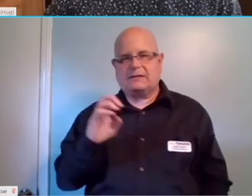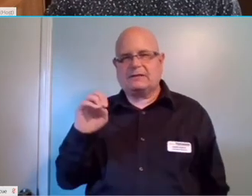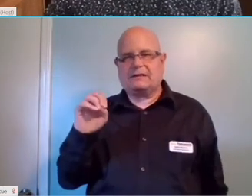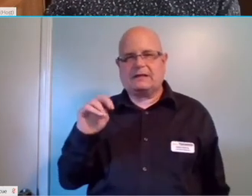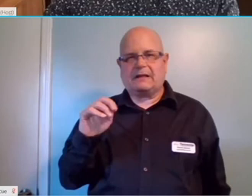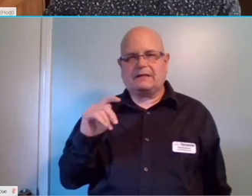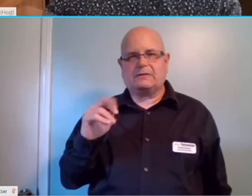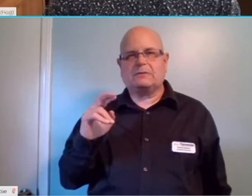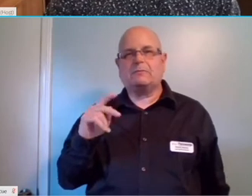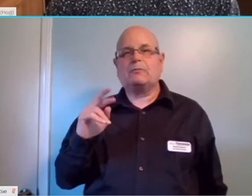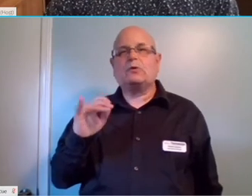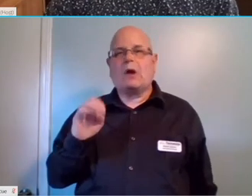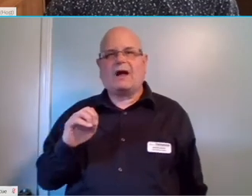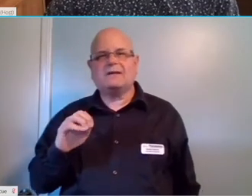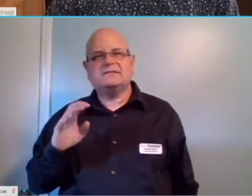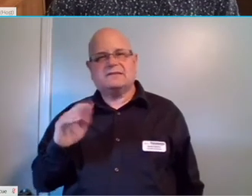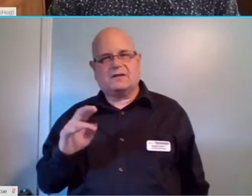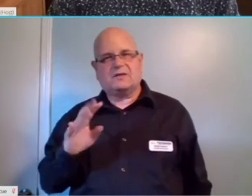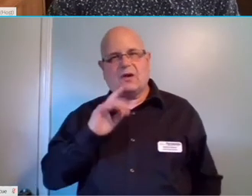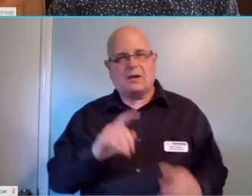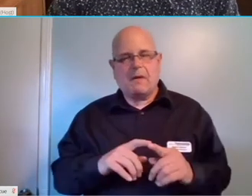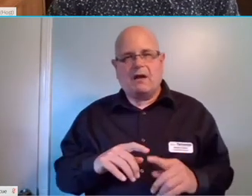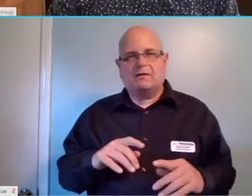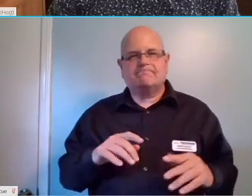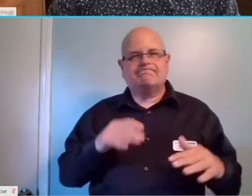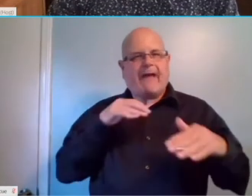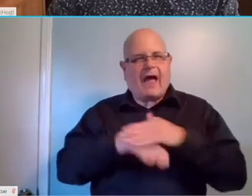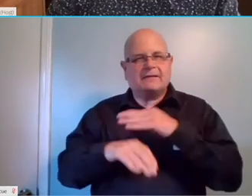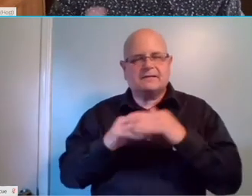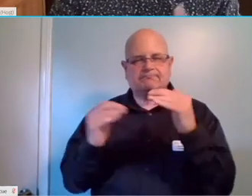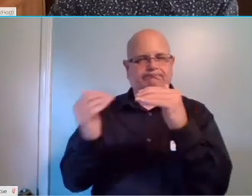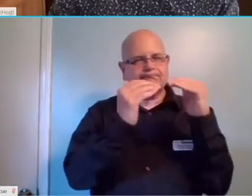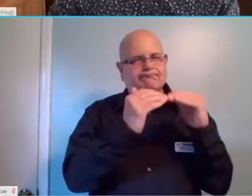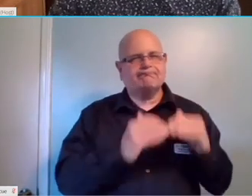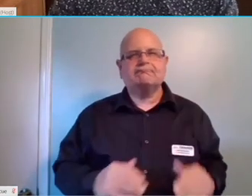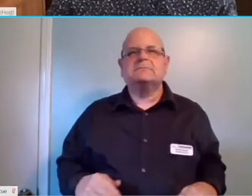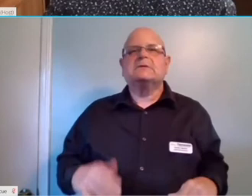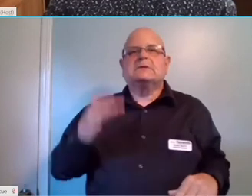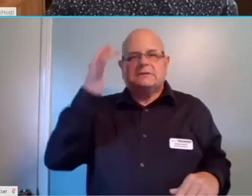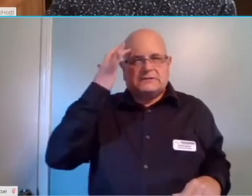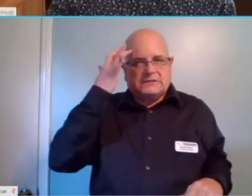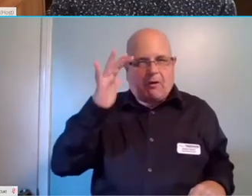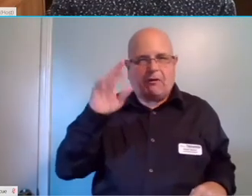That's what you're talking about for a lot of the smart devices to be universally acceptable